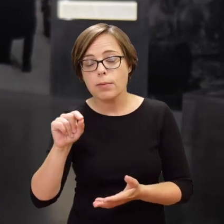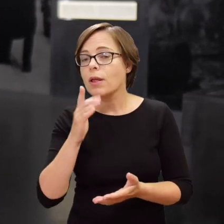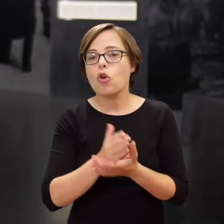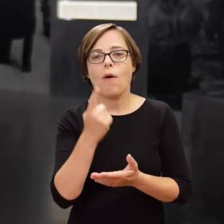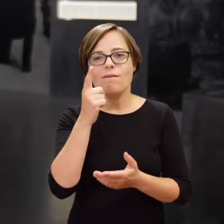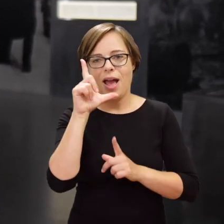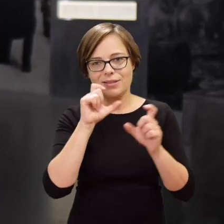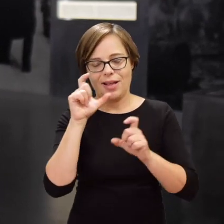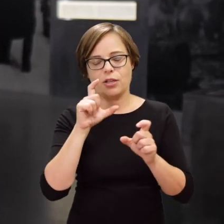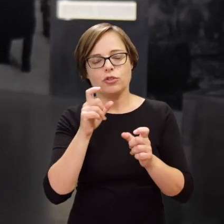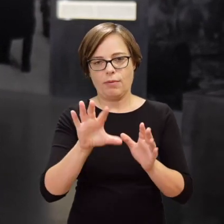Photos in which there are no victims.